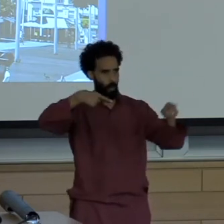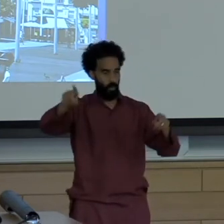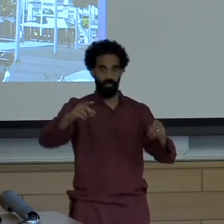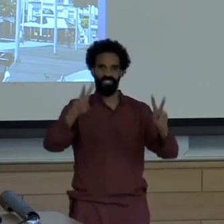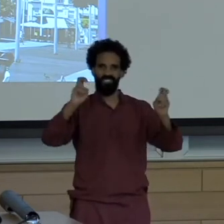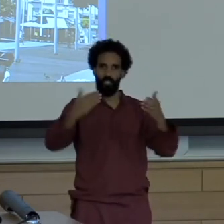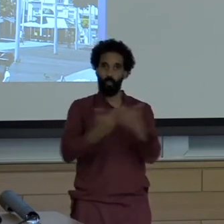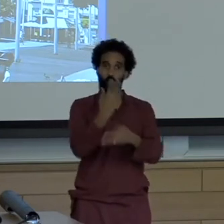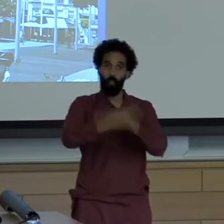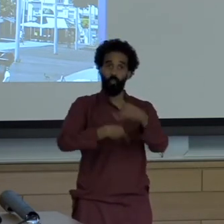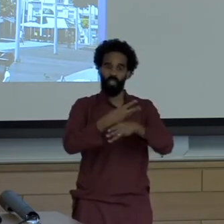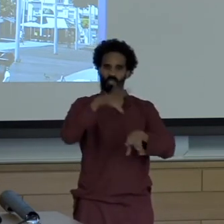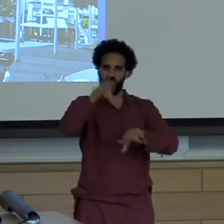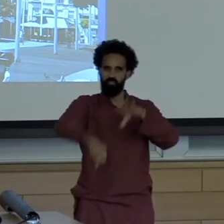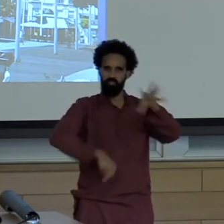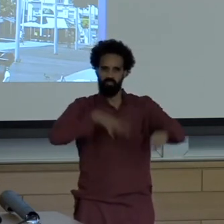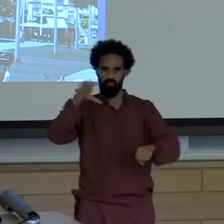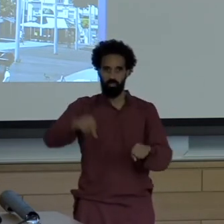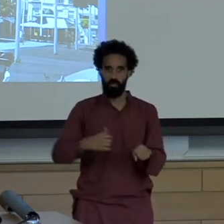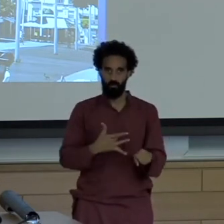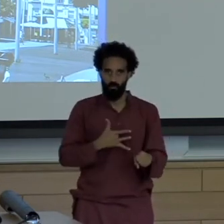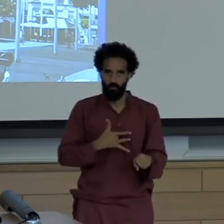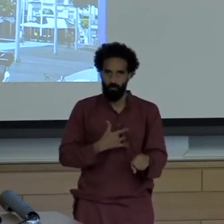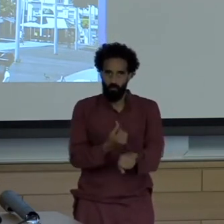That decree launched ships on a journey of discovery